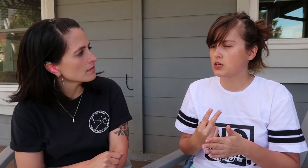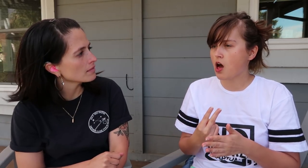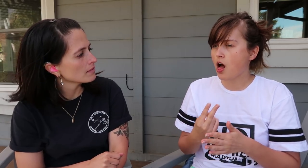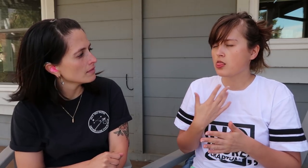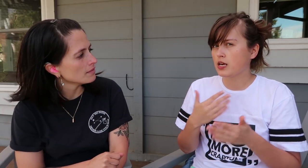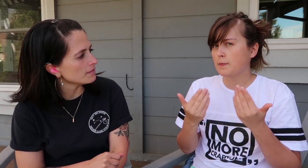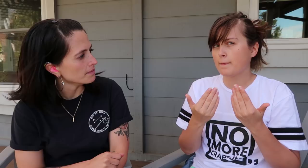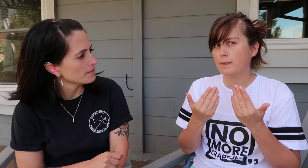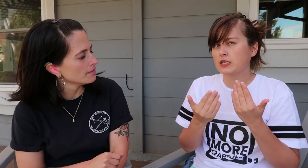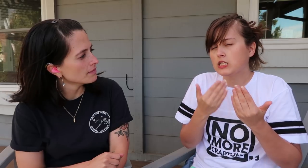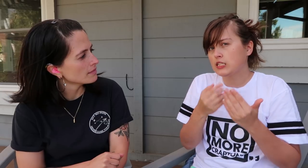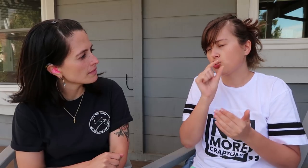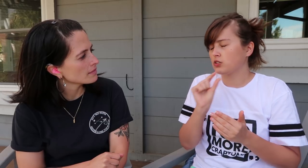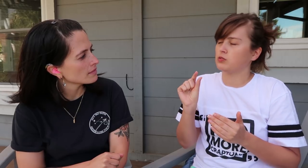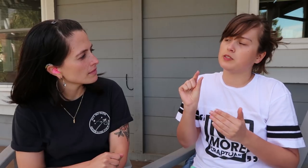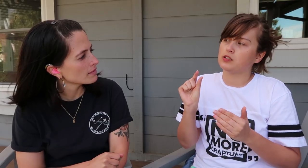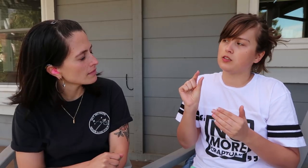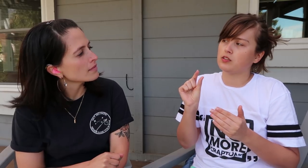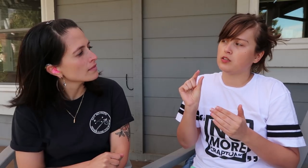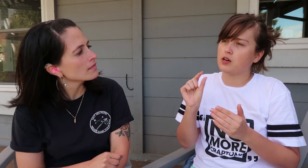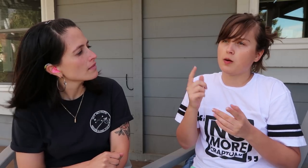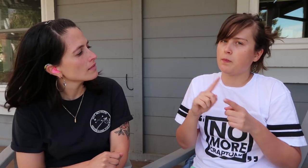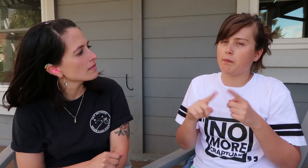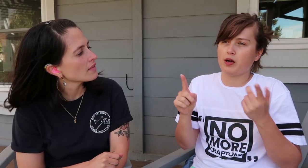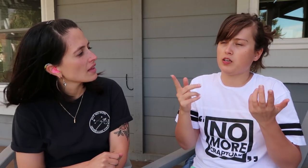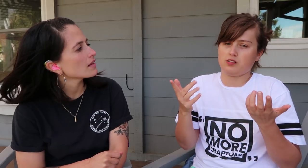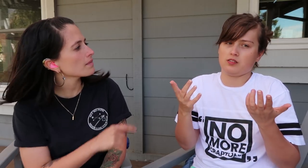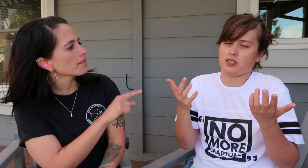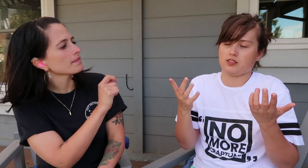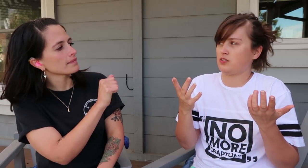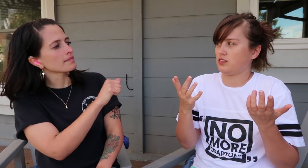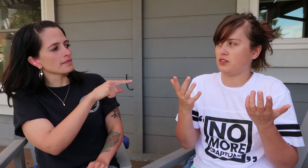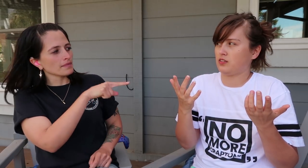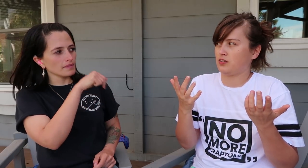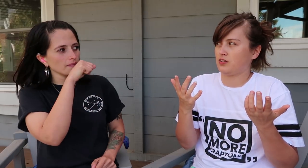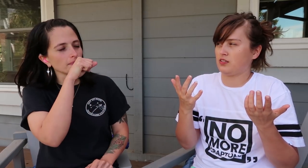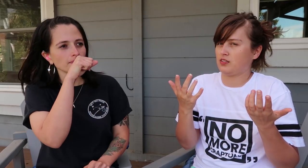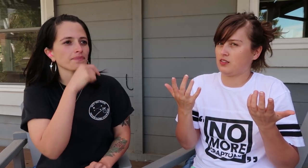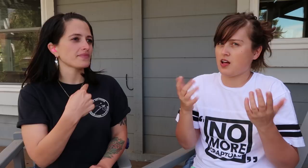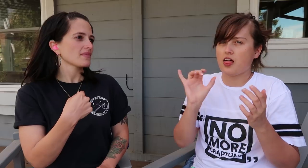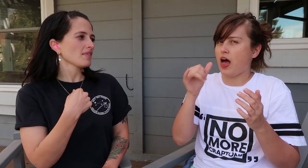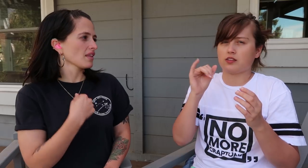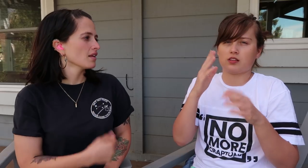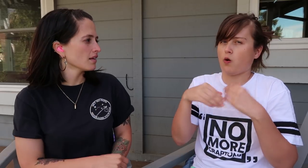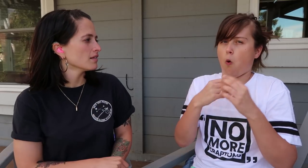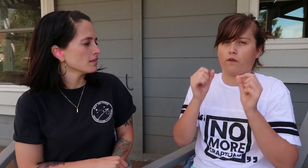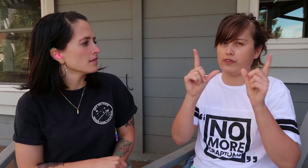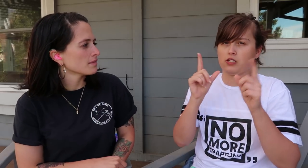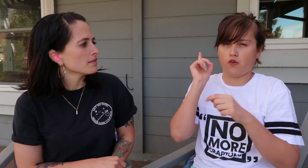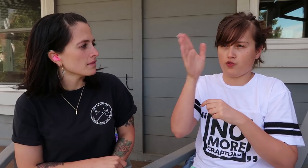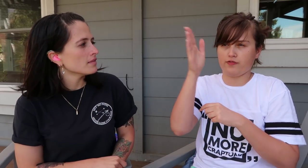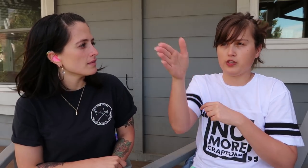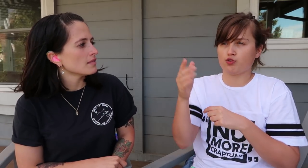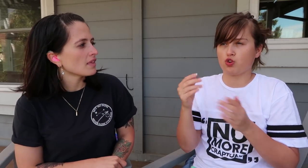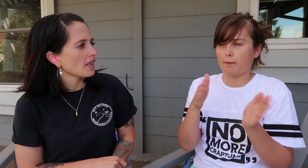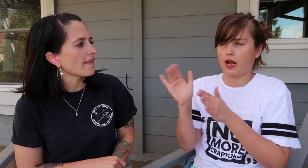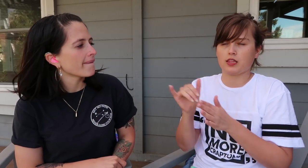it can be a little easier sometimes, but that’s a whole video for later.